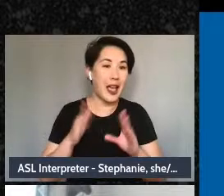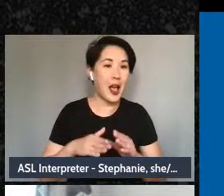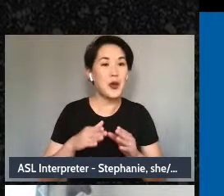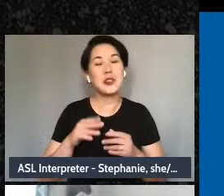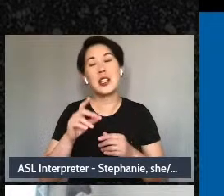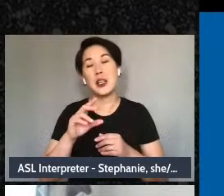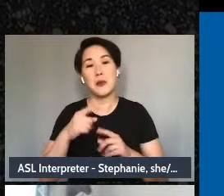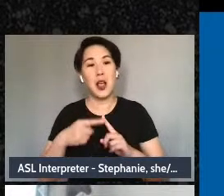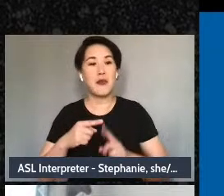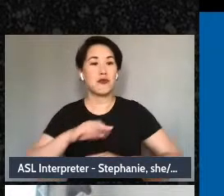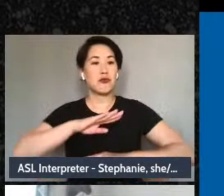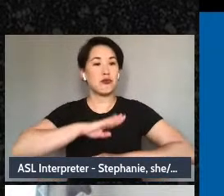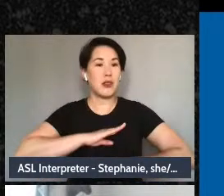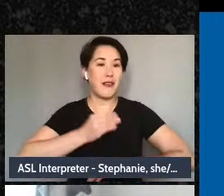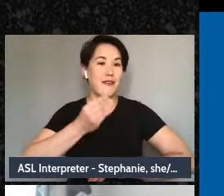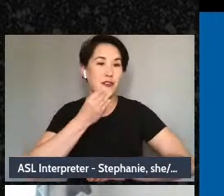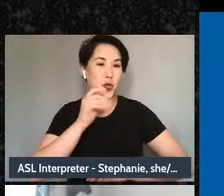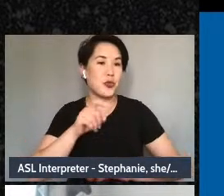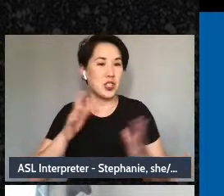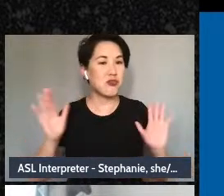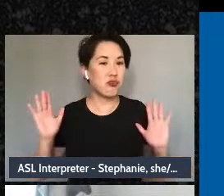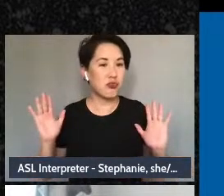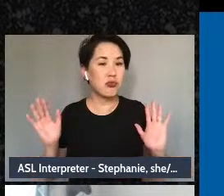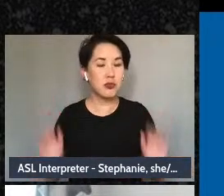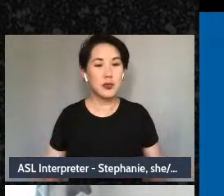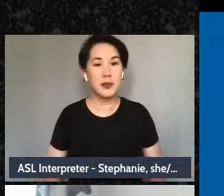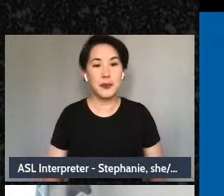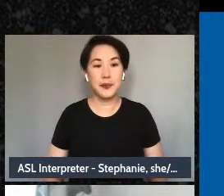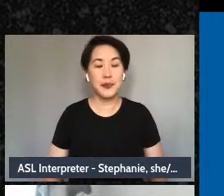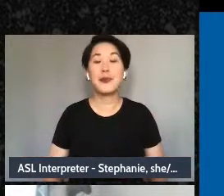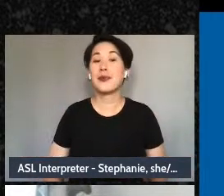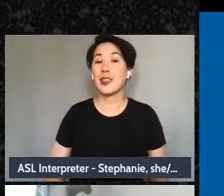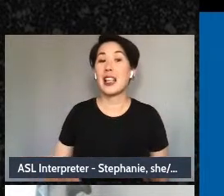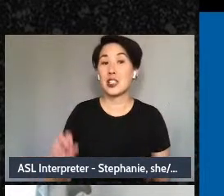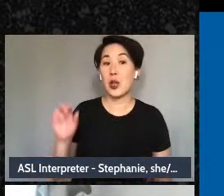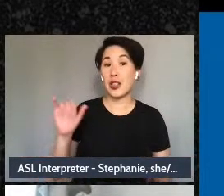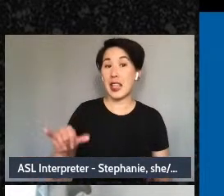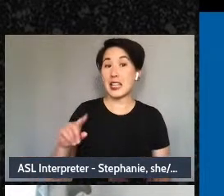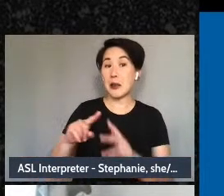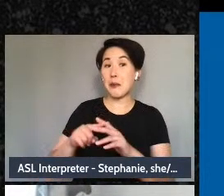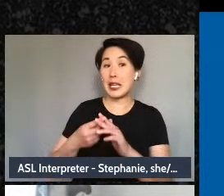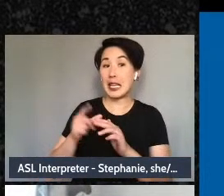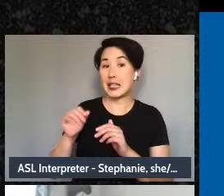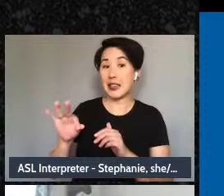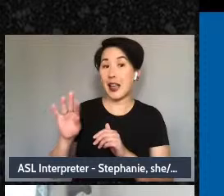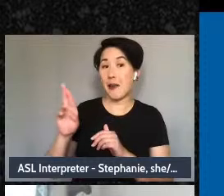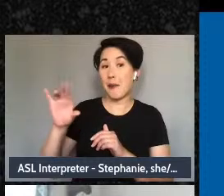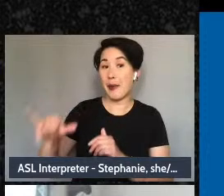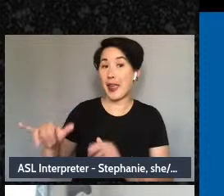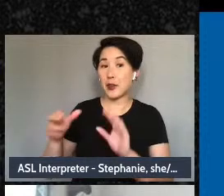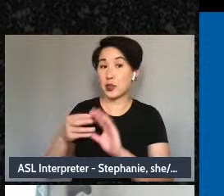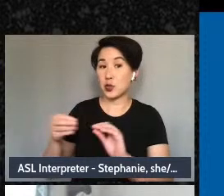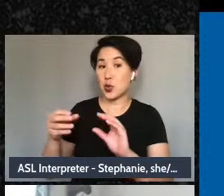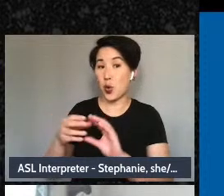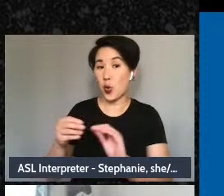Okay that's-that's the beginning of Mary's story and we have it told from a lot of different